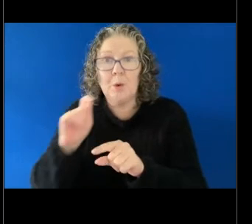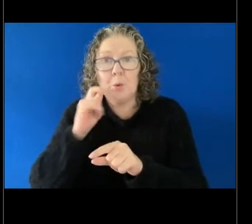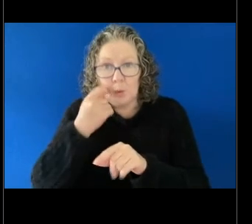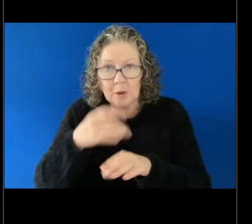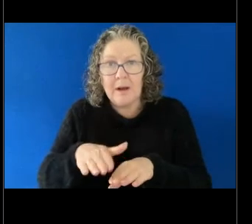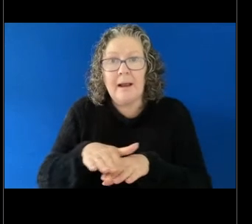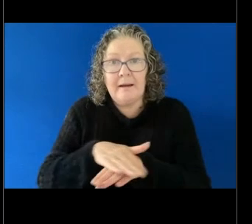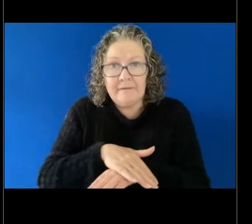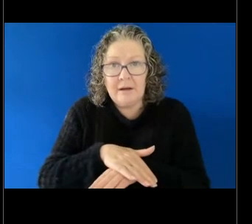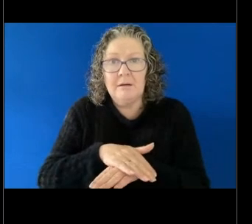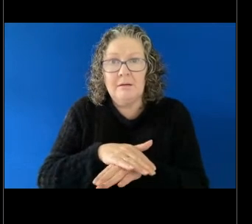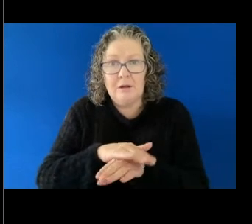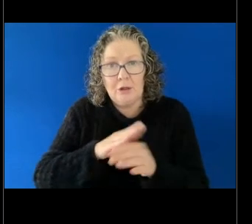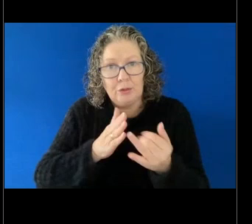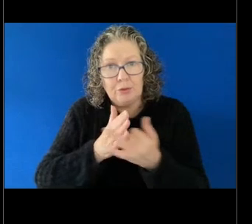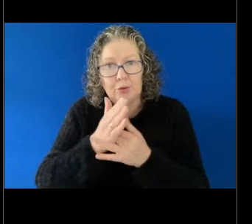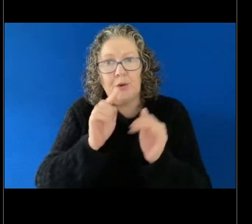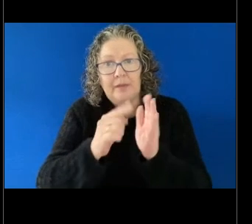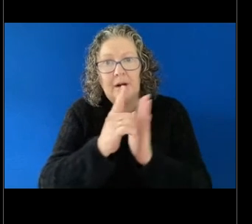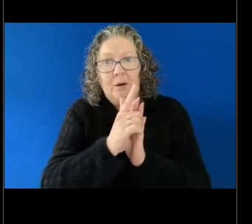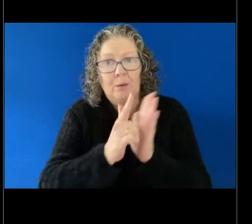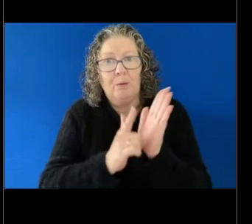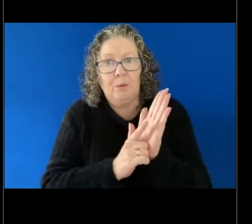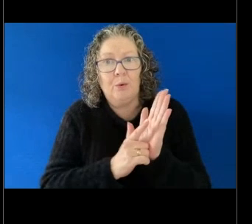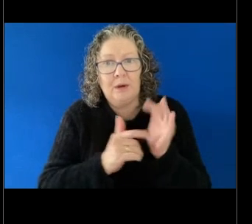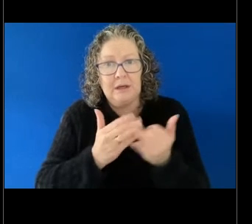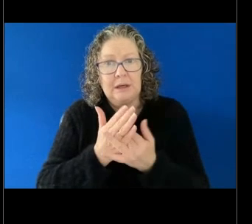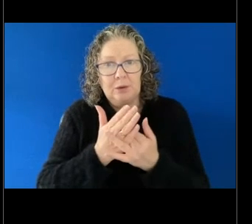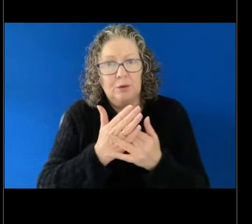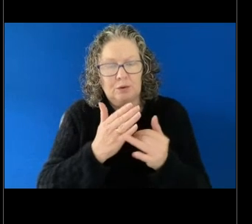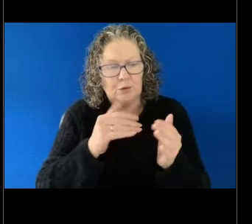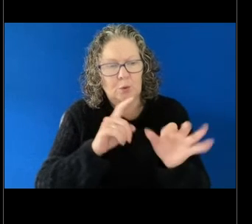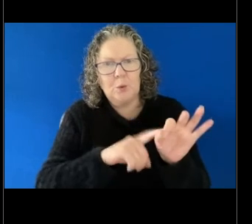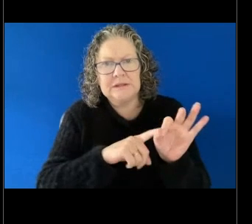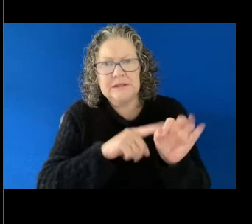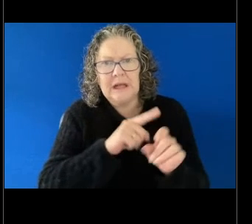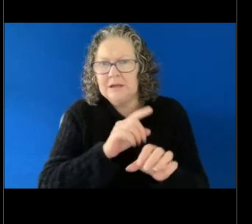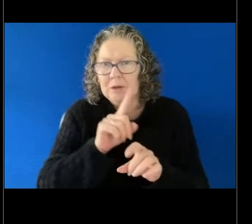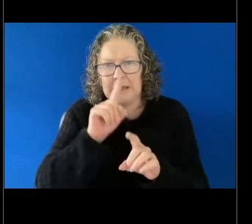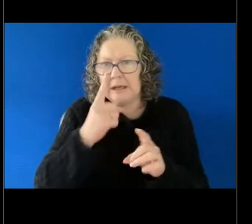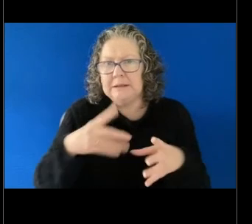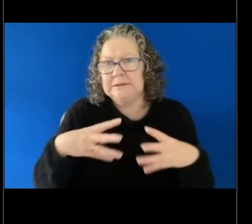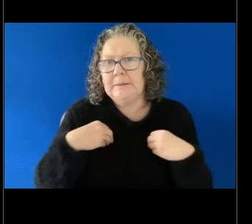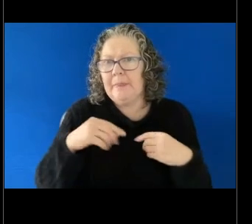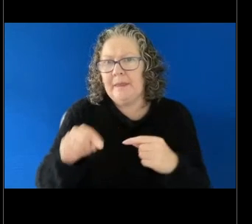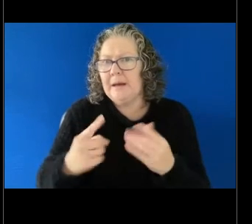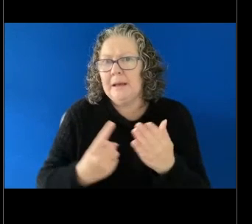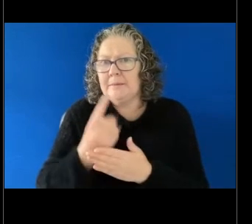this legislation. It's not acceptable. KATHERINE: Thank you so much. And if you have